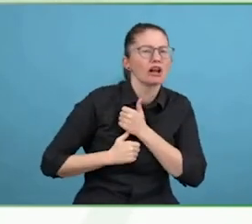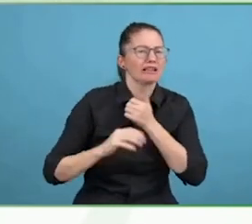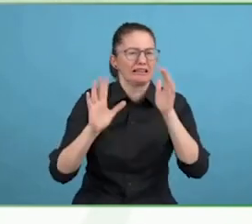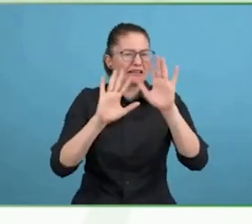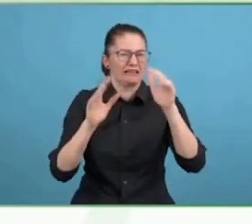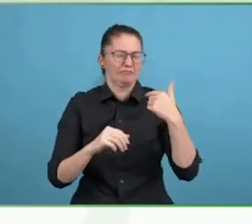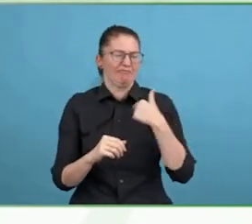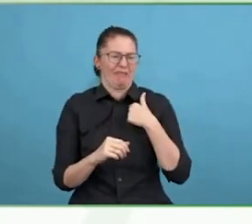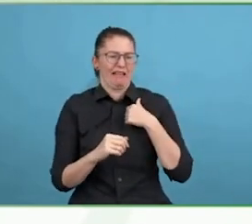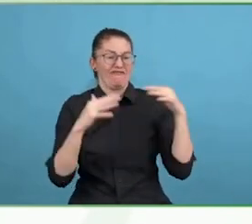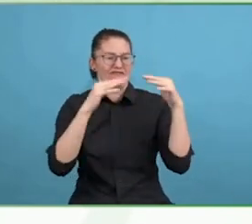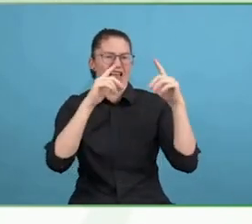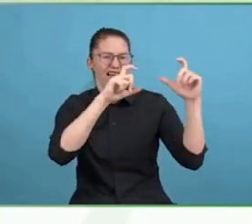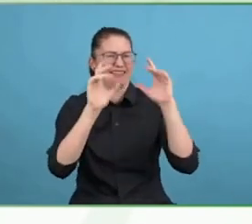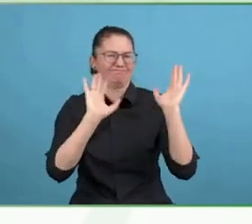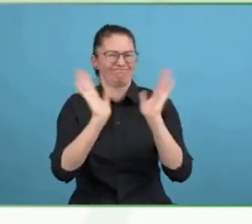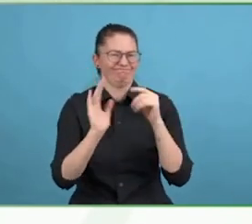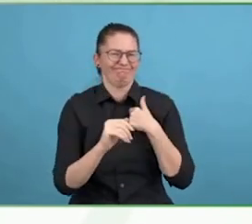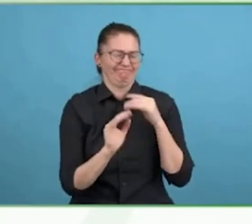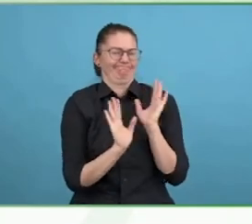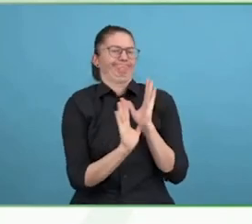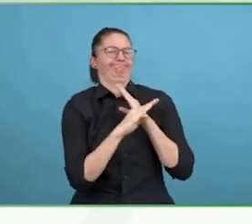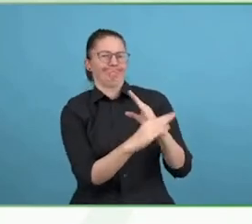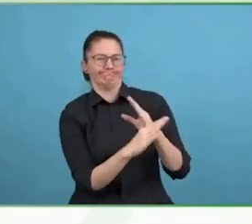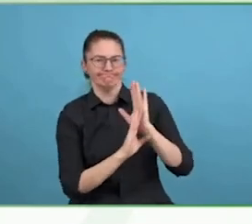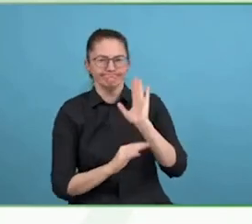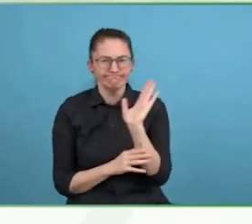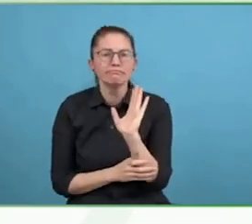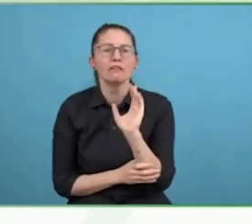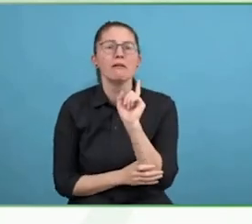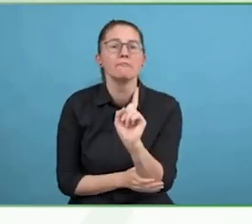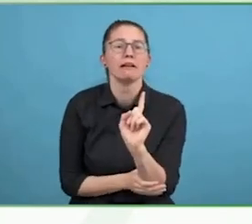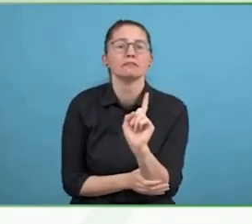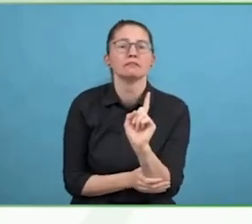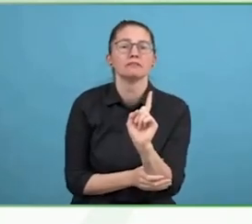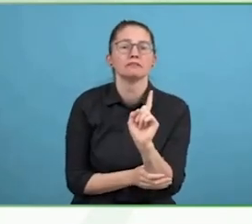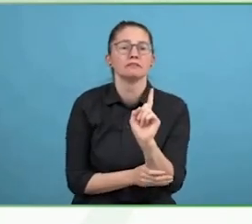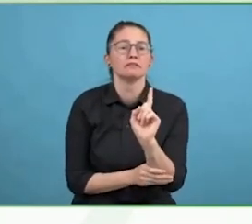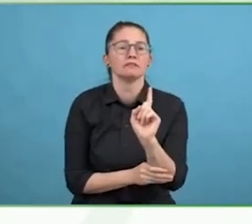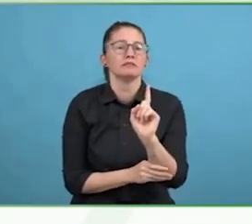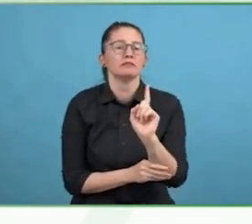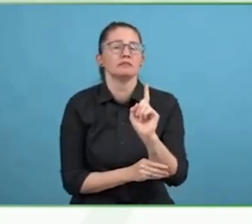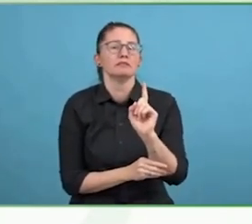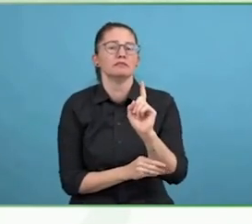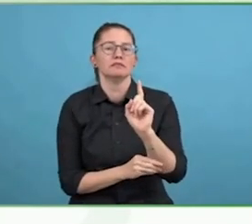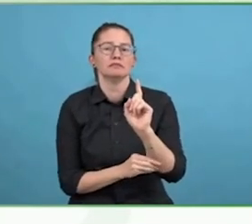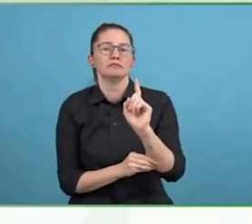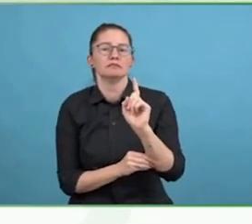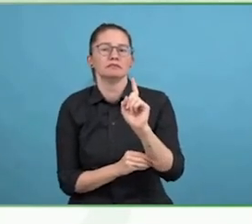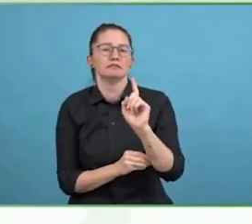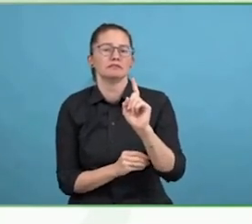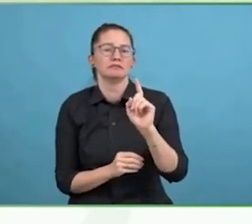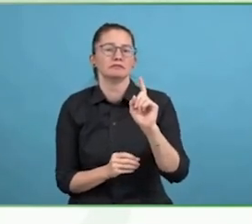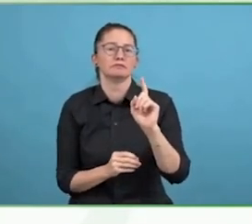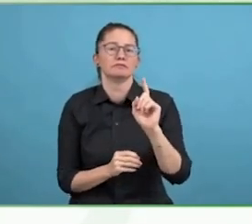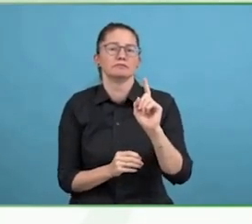So, I would say we are now 11 or 12 years after the accident and I would say in a better place than ever.